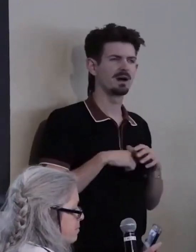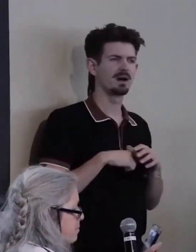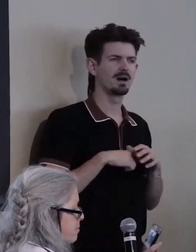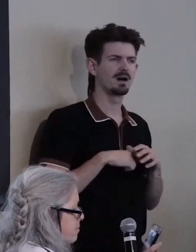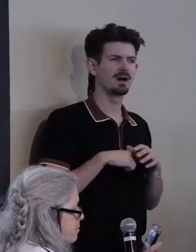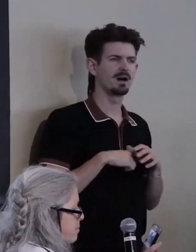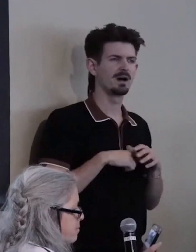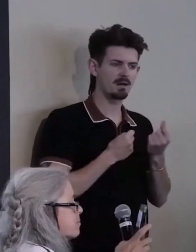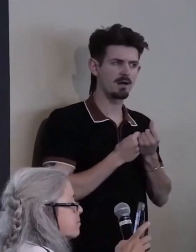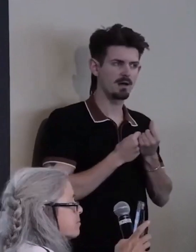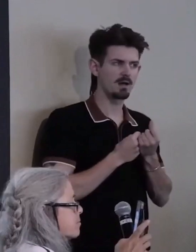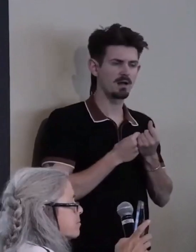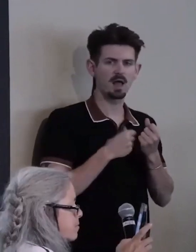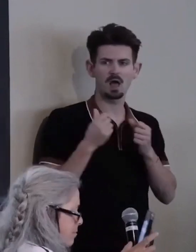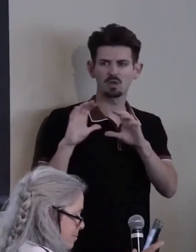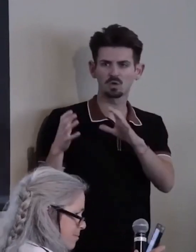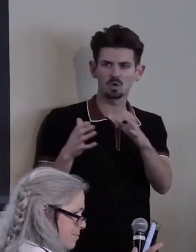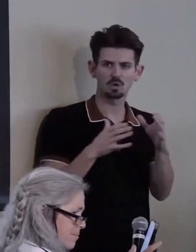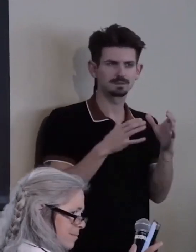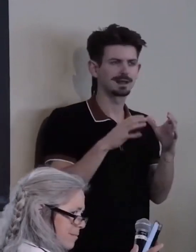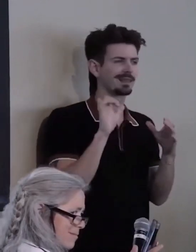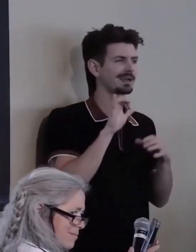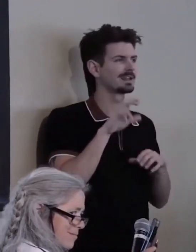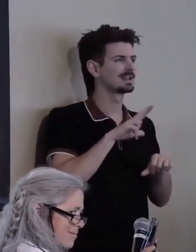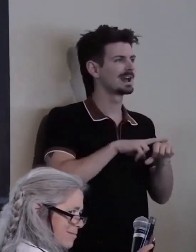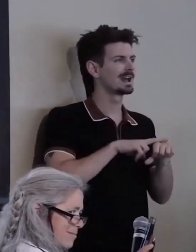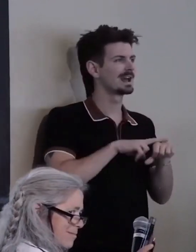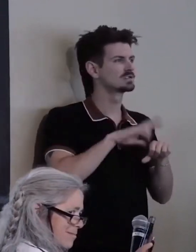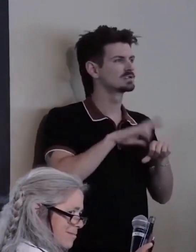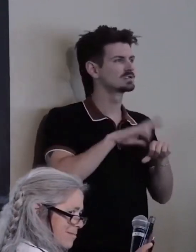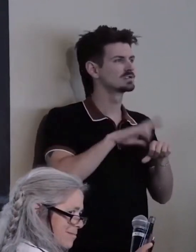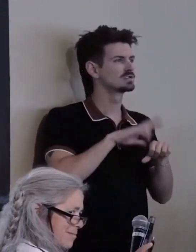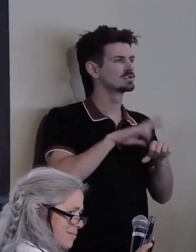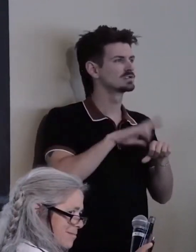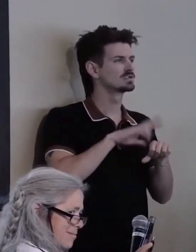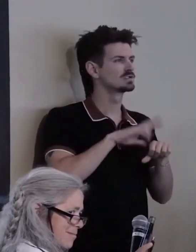like the National Federation of the Blind and their wonderful creation